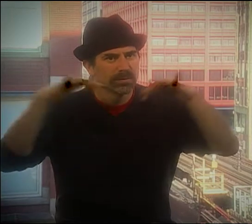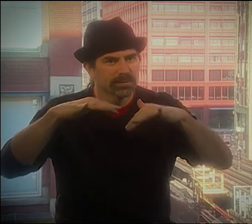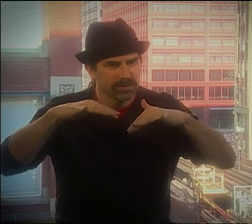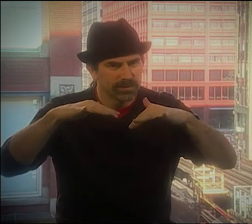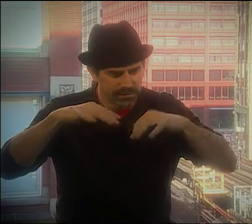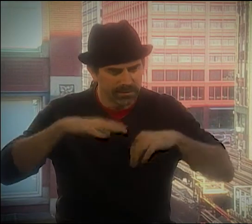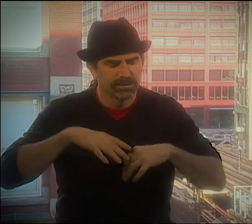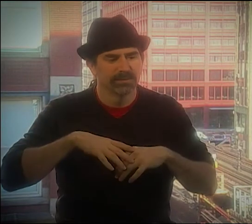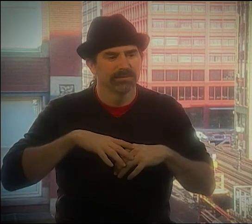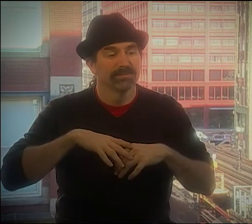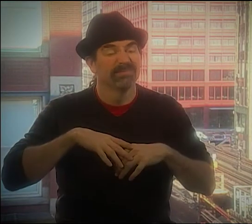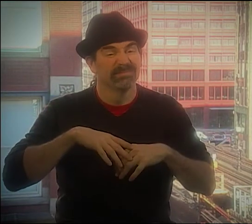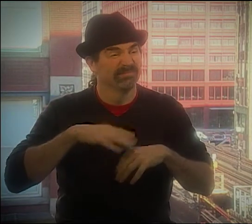DEAF SCHOOLS CAME INTO TOWN.